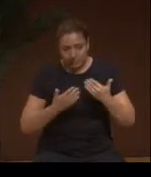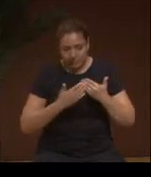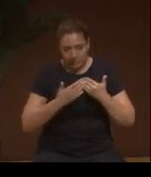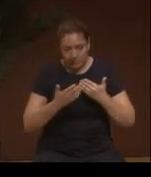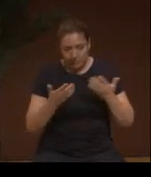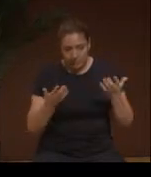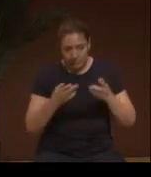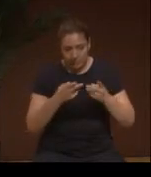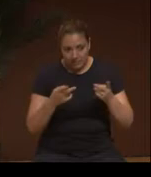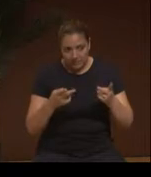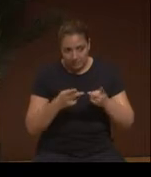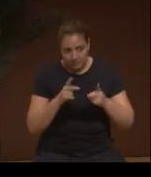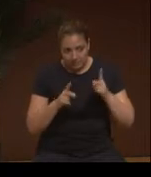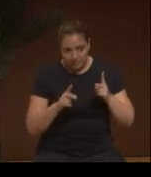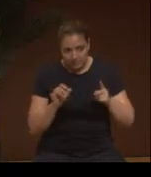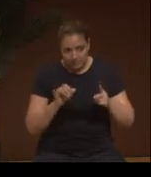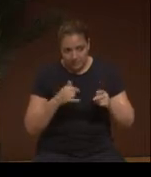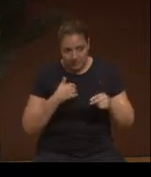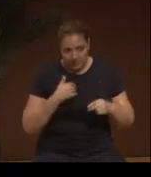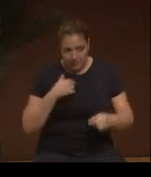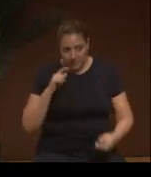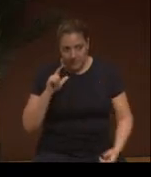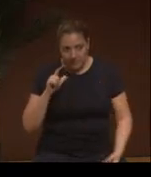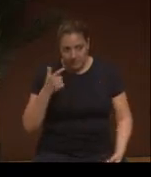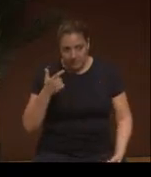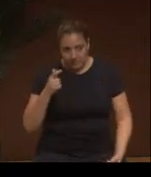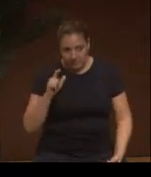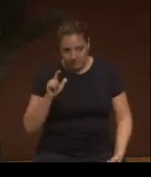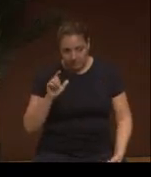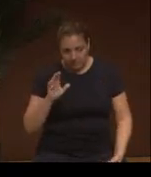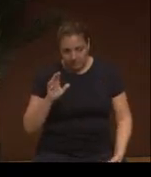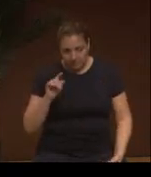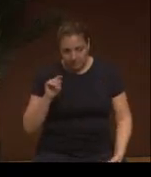what place do people like me, LGBTQI, two-spirit gatekeepers,